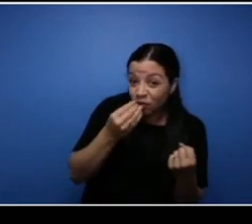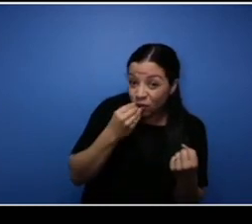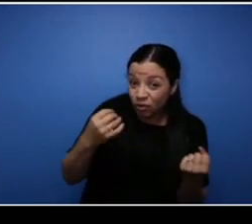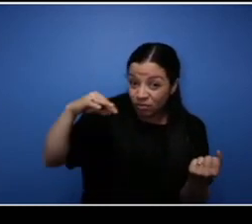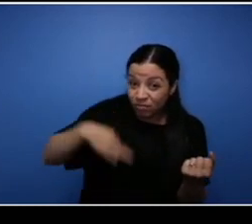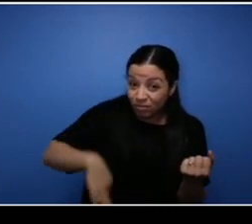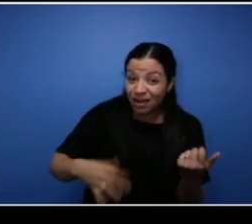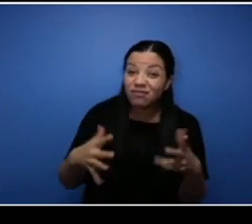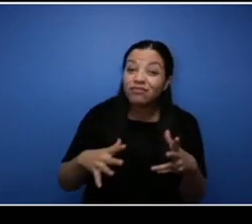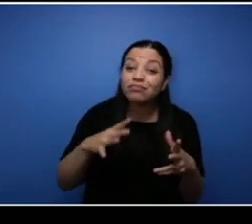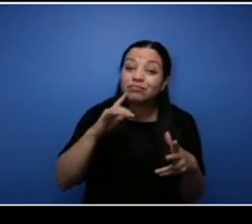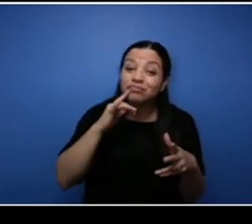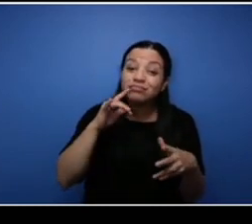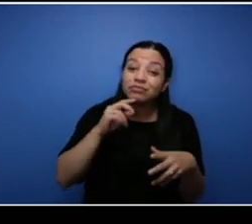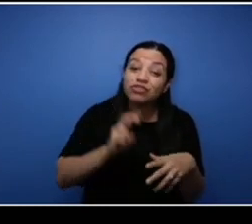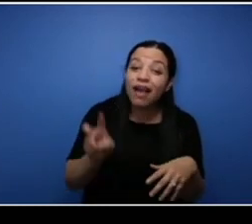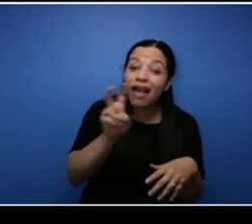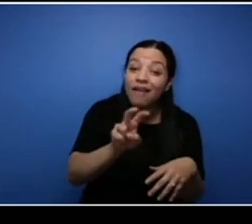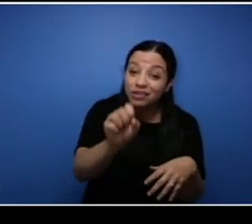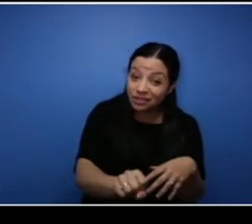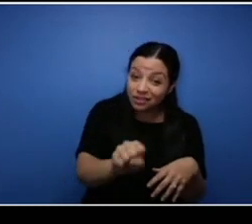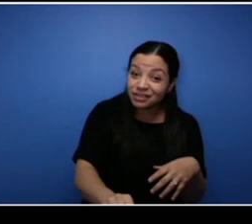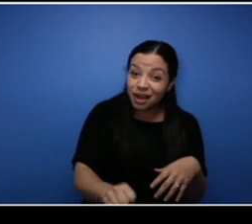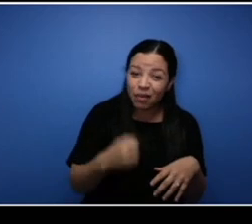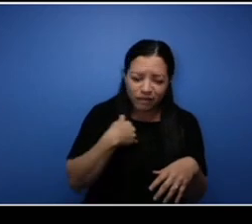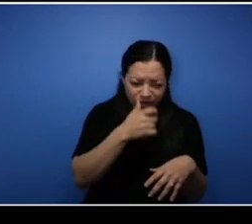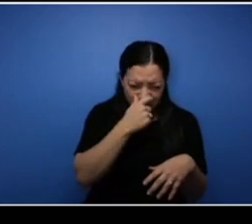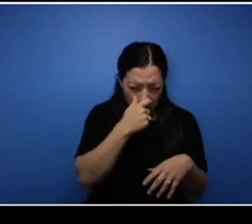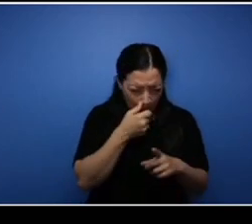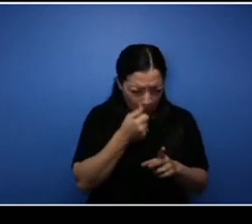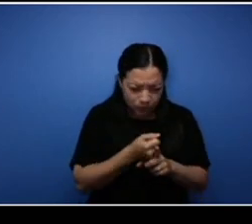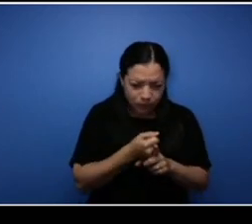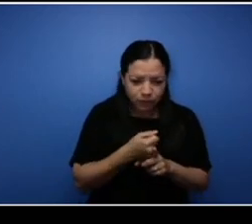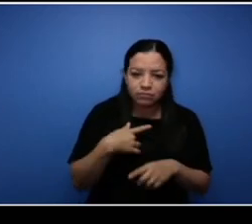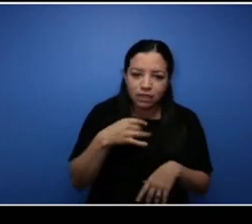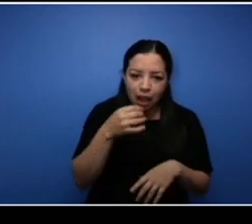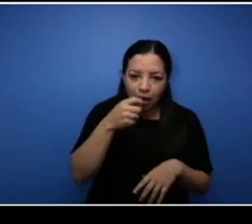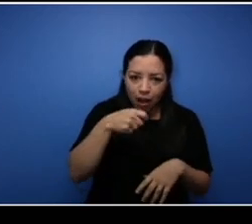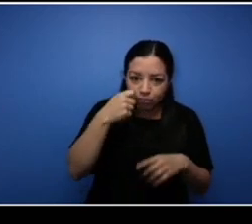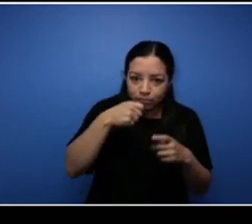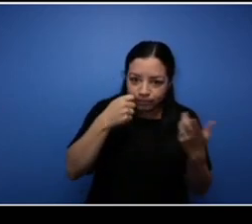I felt like I was getting a cold and it fixed me right up and I wasn't even sick anymore.